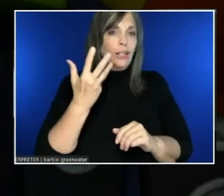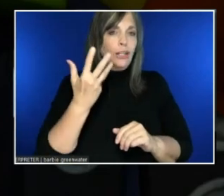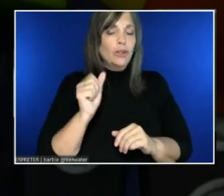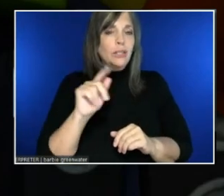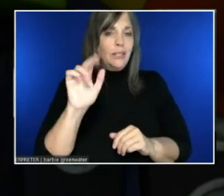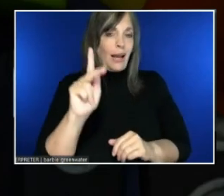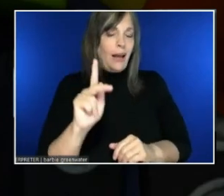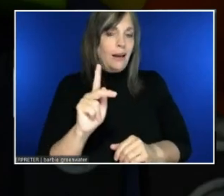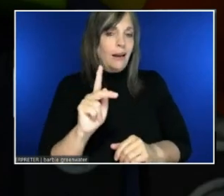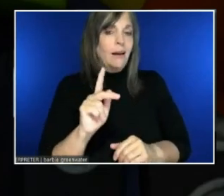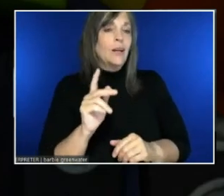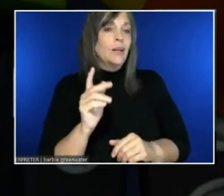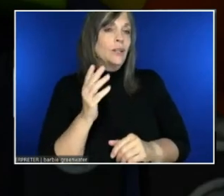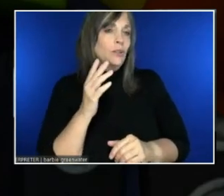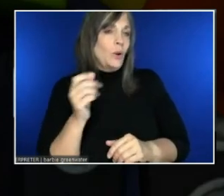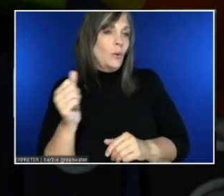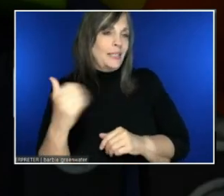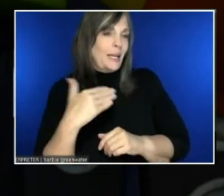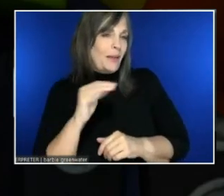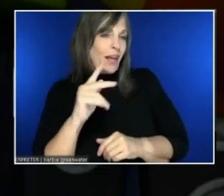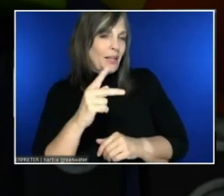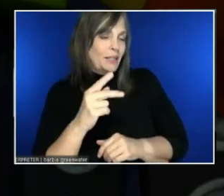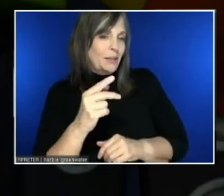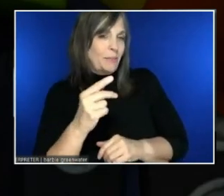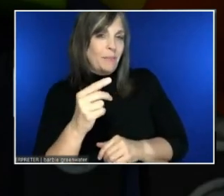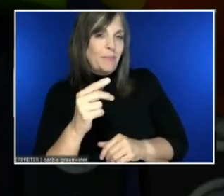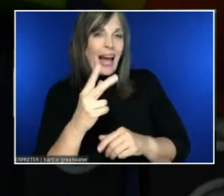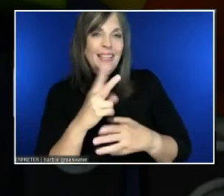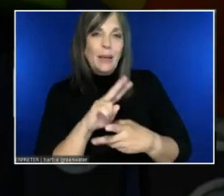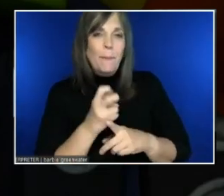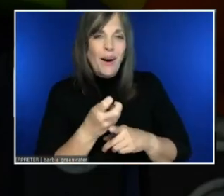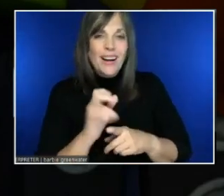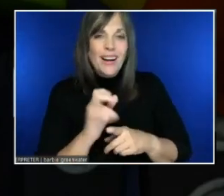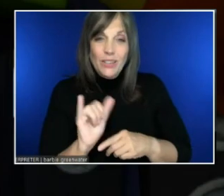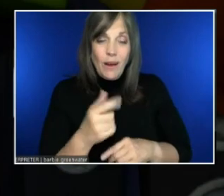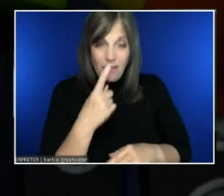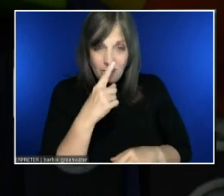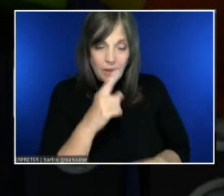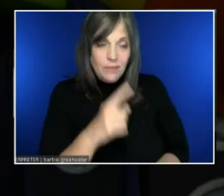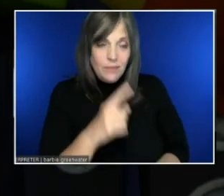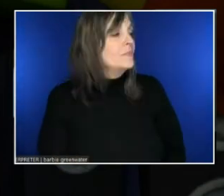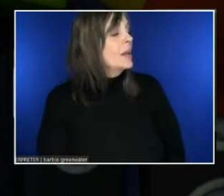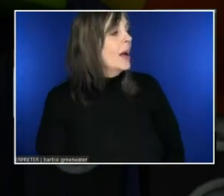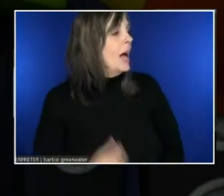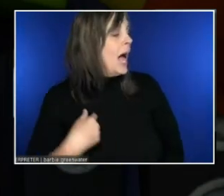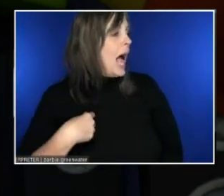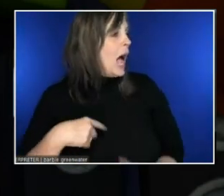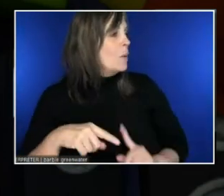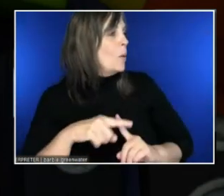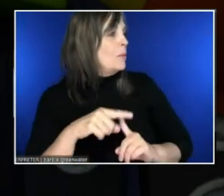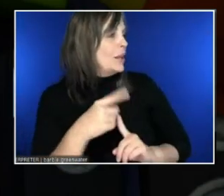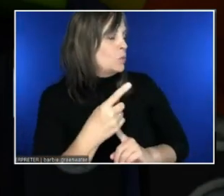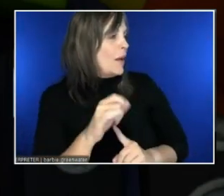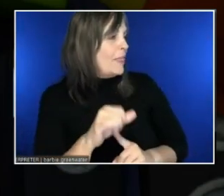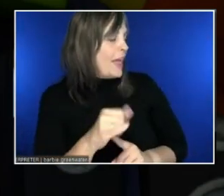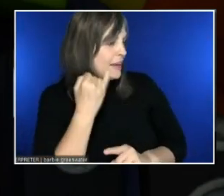I'm excited to see that. I'll plus one that, if I can plus one that. All right.